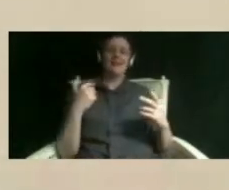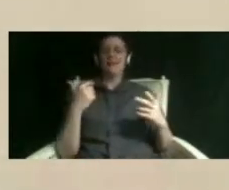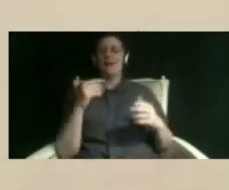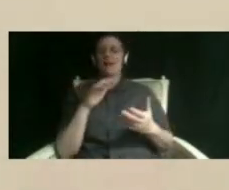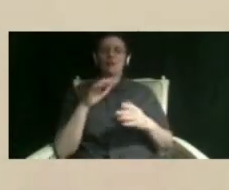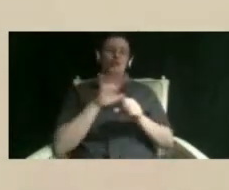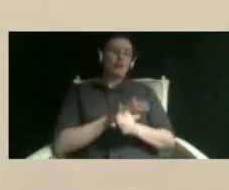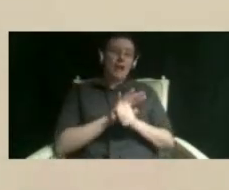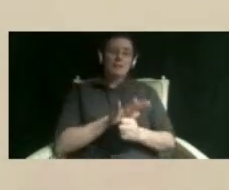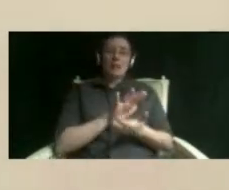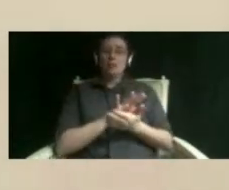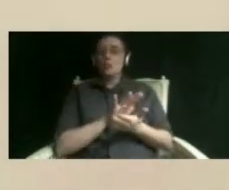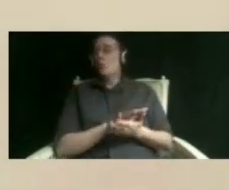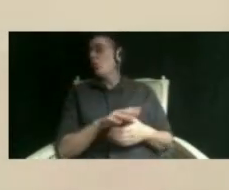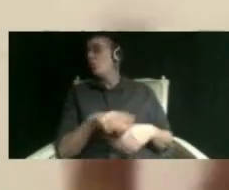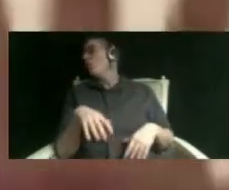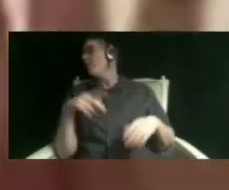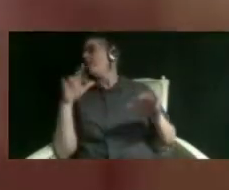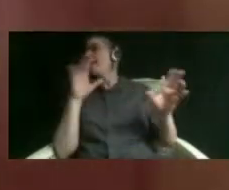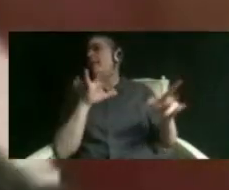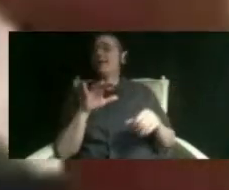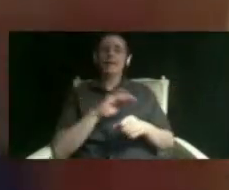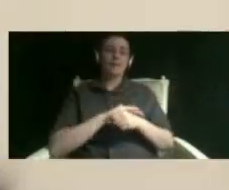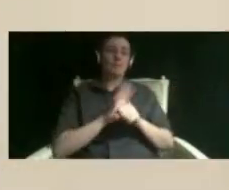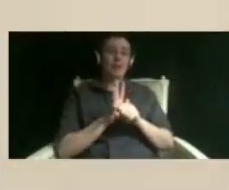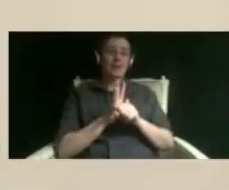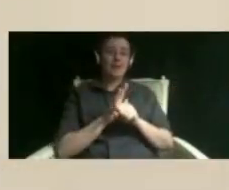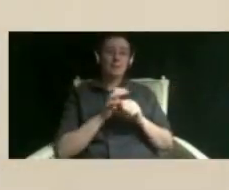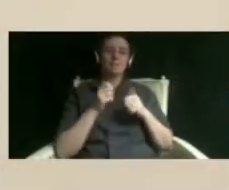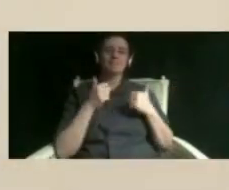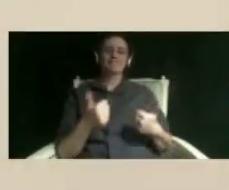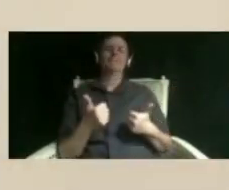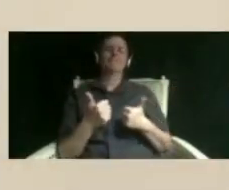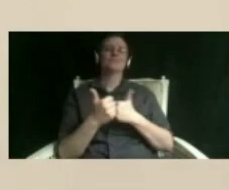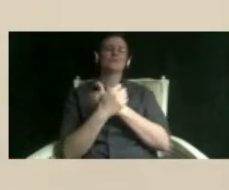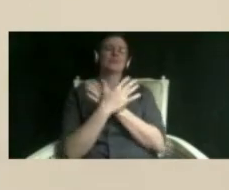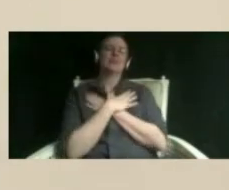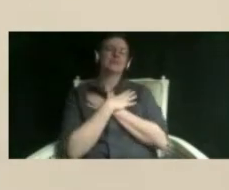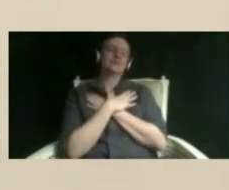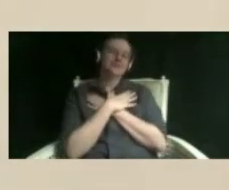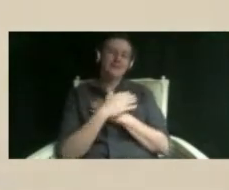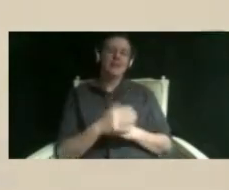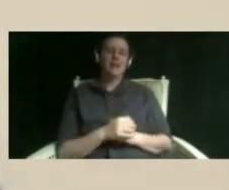about everything and the pandemic just gave me time to just relax and you know just do whatever i